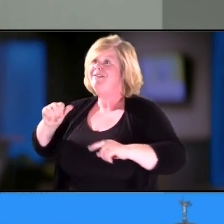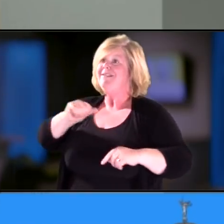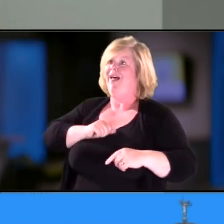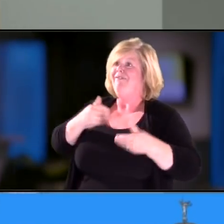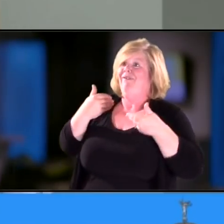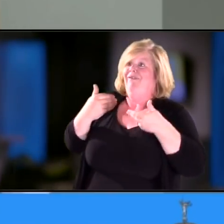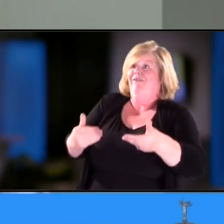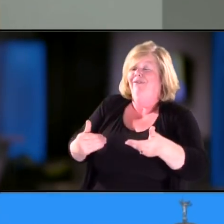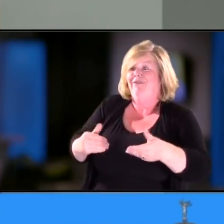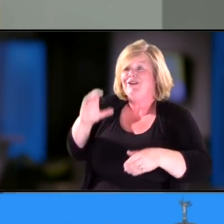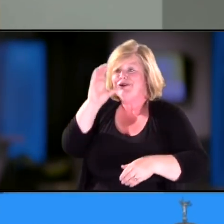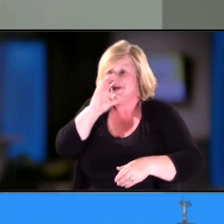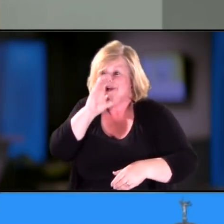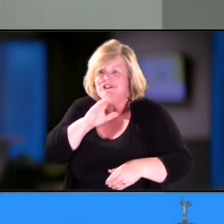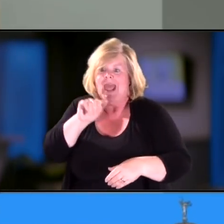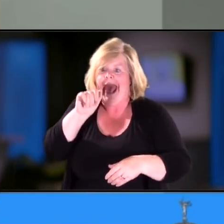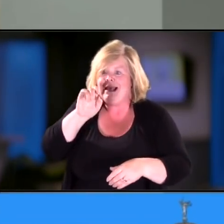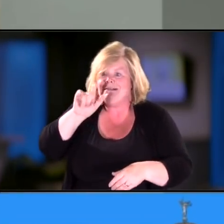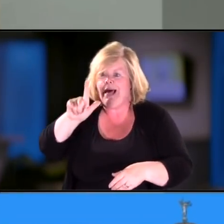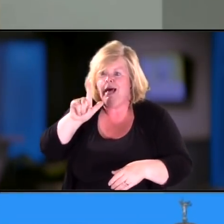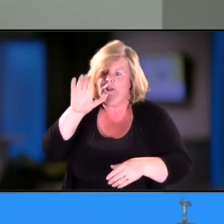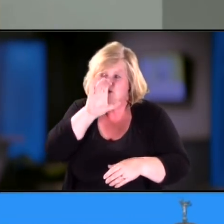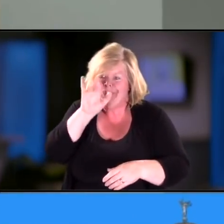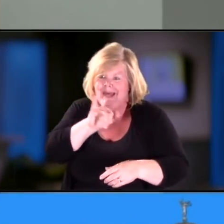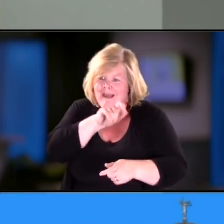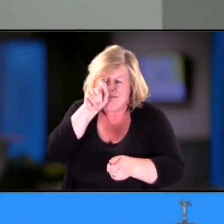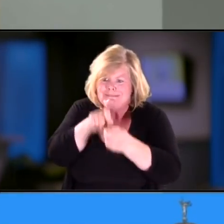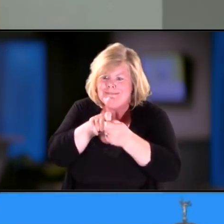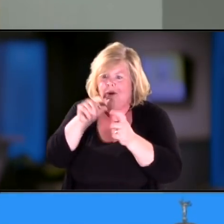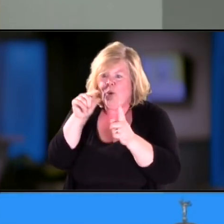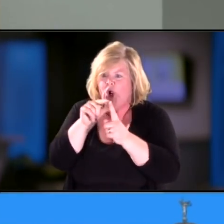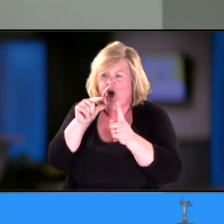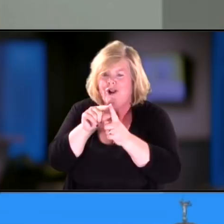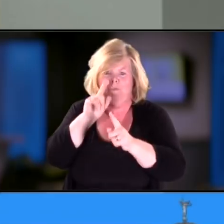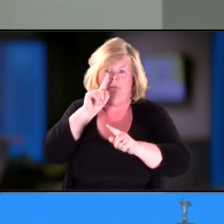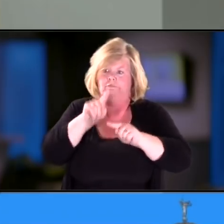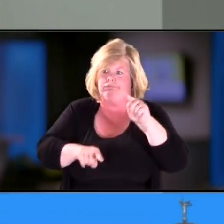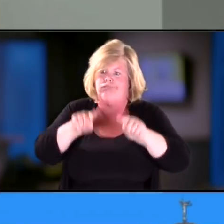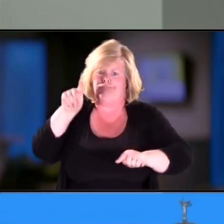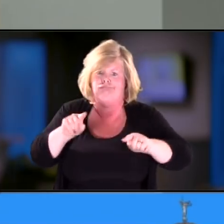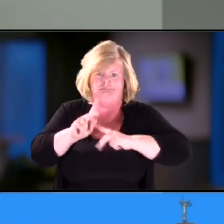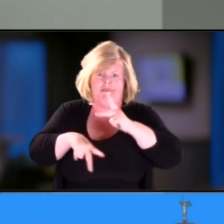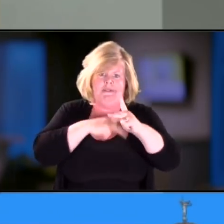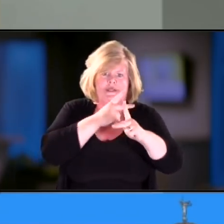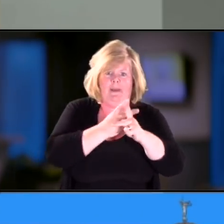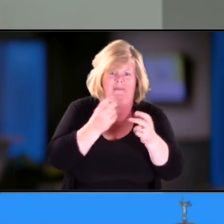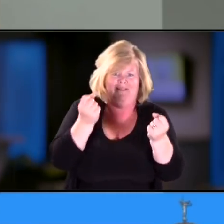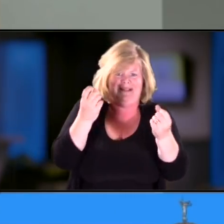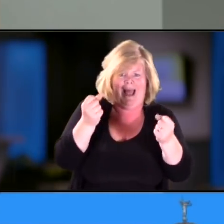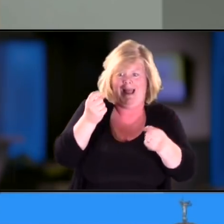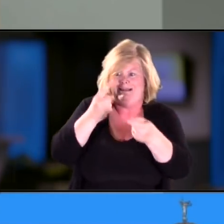"ASL" and this like "this word" I'll get a different response depending on what type of sign.